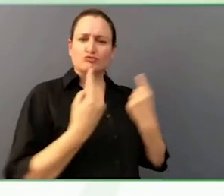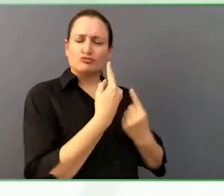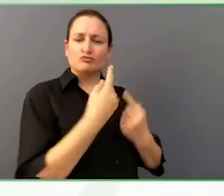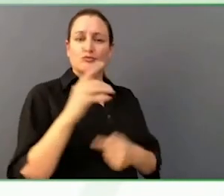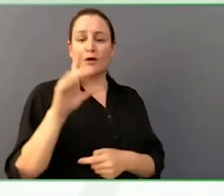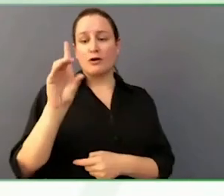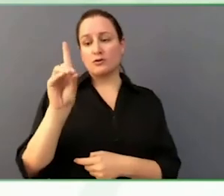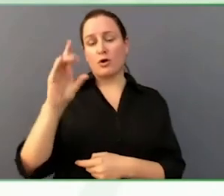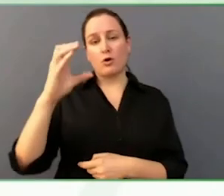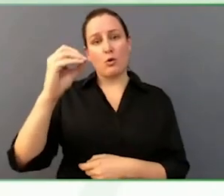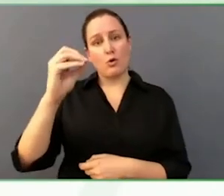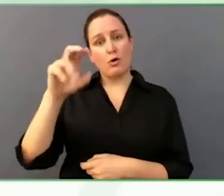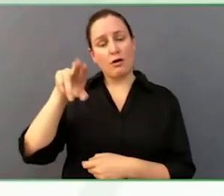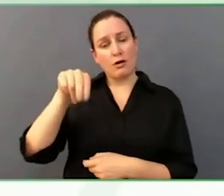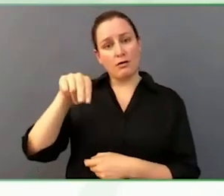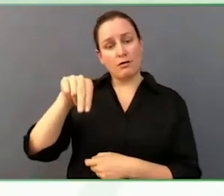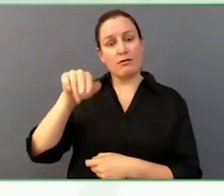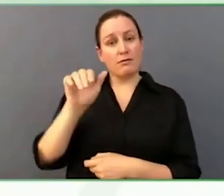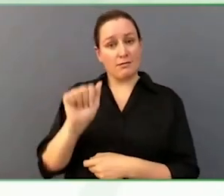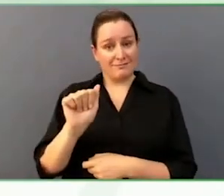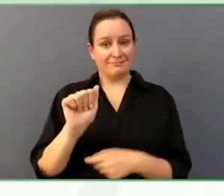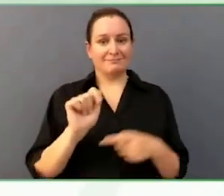Of course, thank you so much, Sharon.